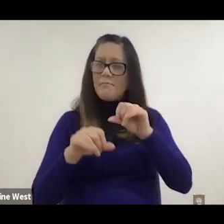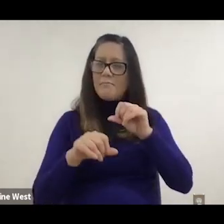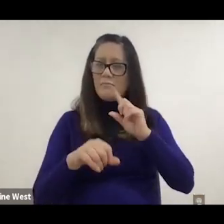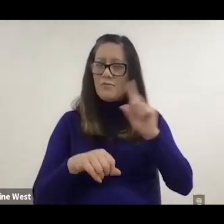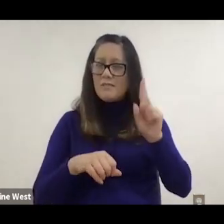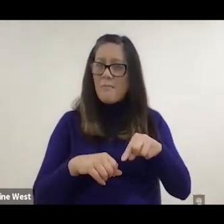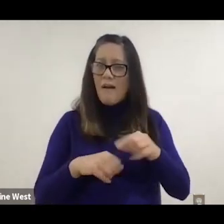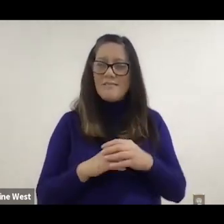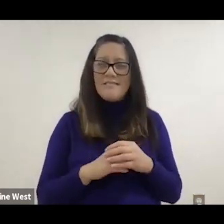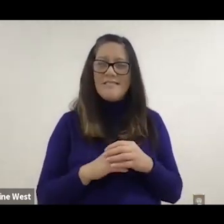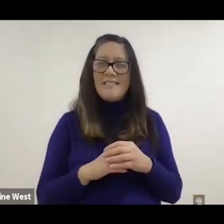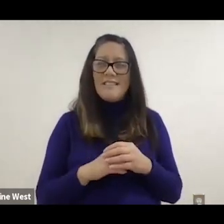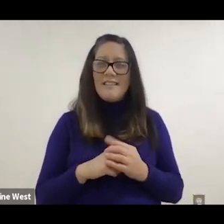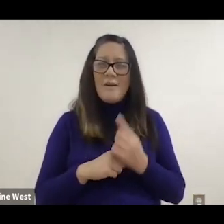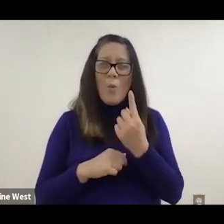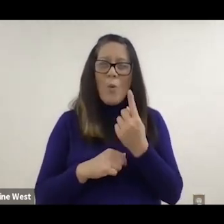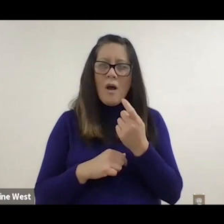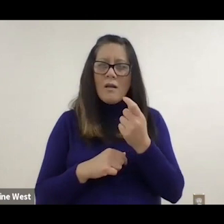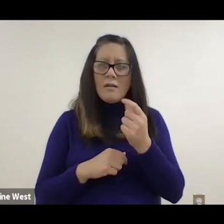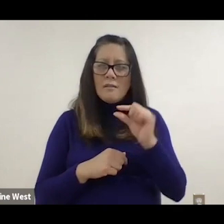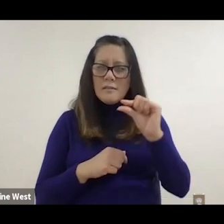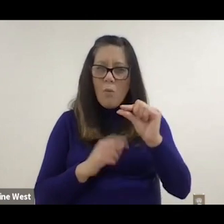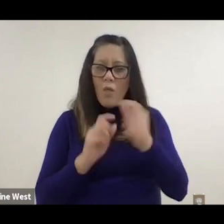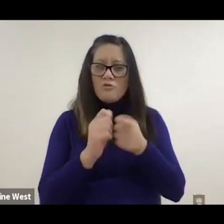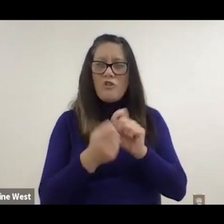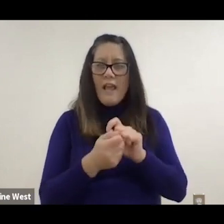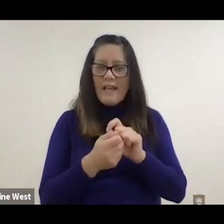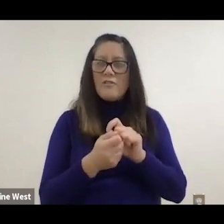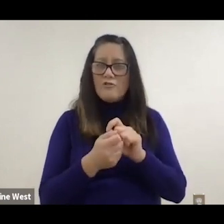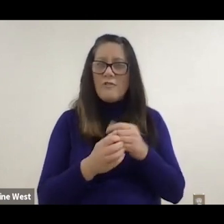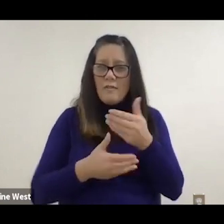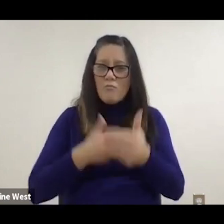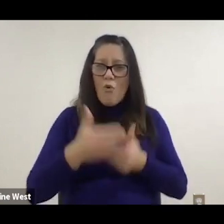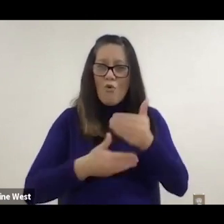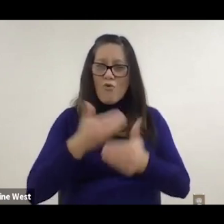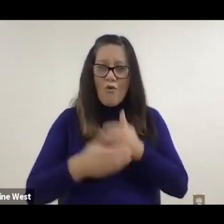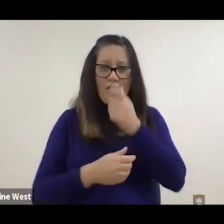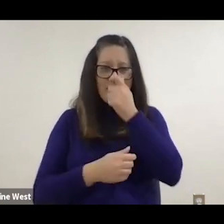We had to make one small change in the protocol, which was interesting,